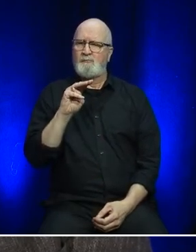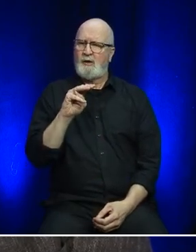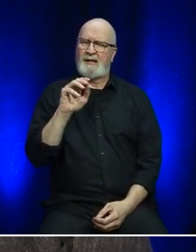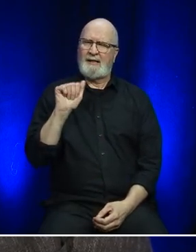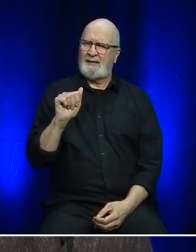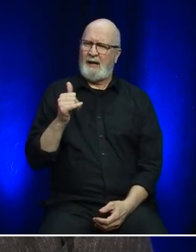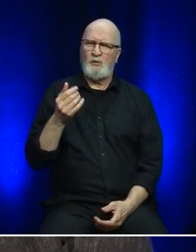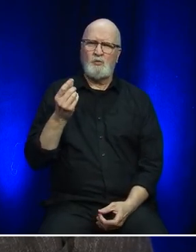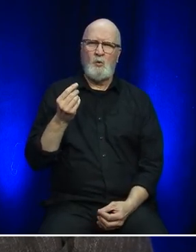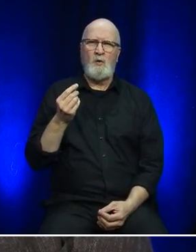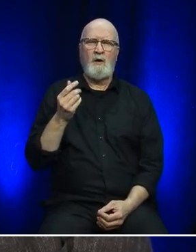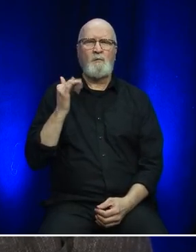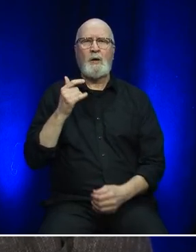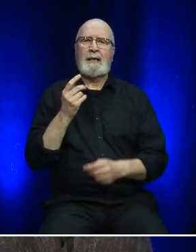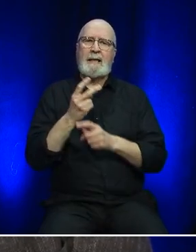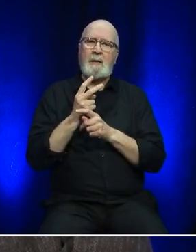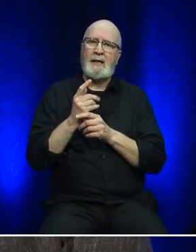to keep operating costs at a minimum?